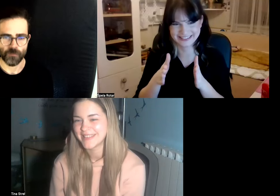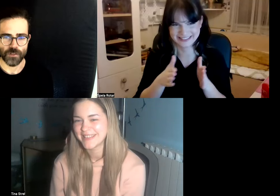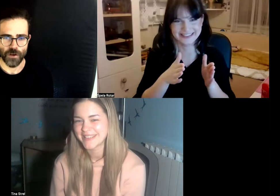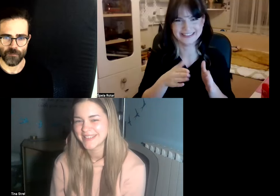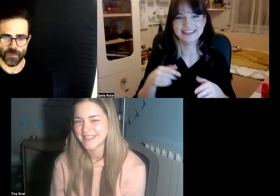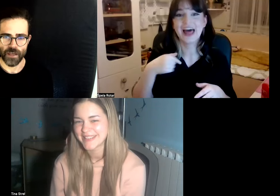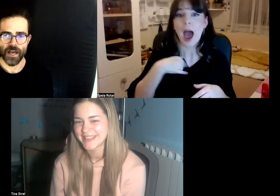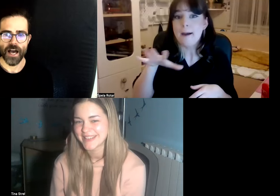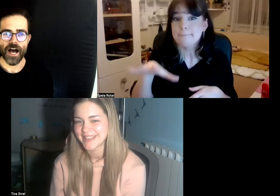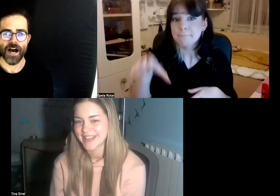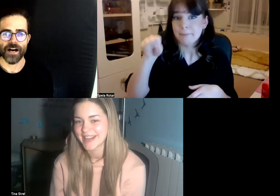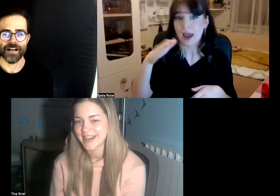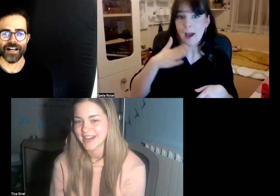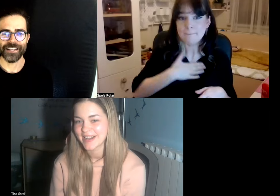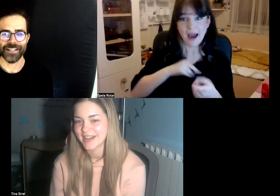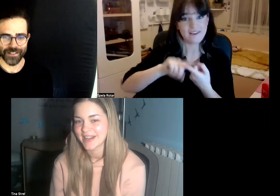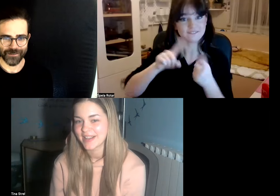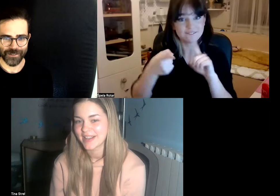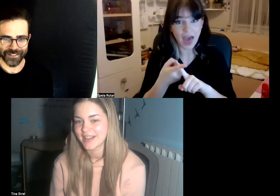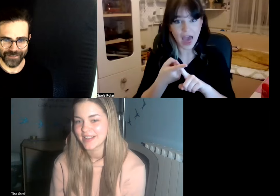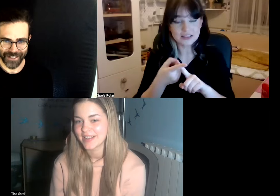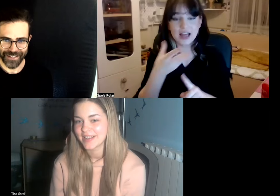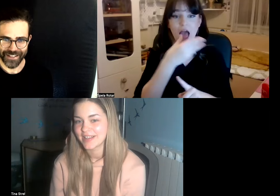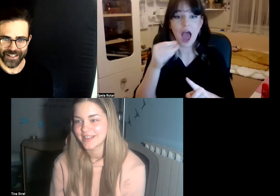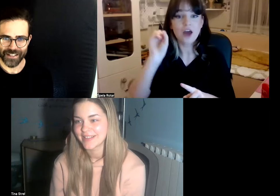oh sorry let me redirect